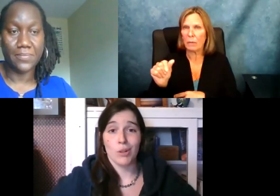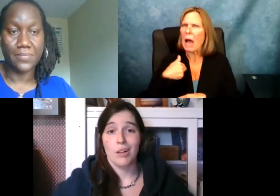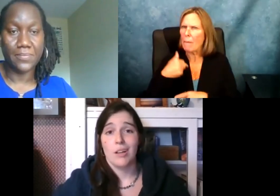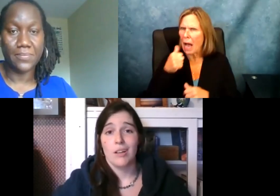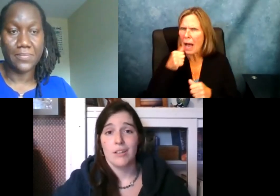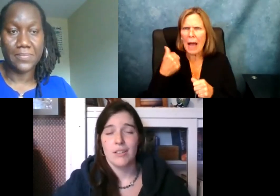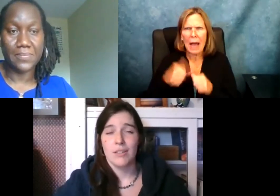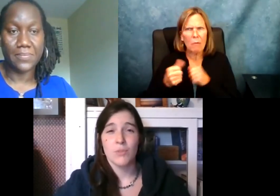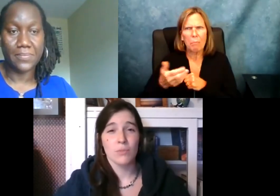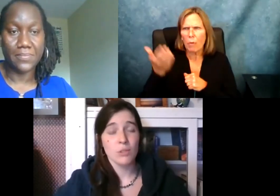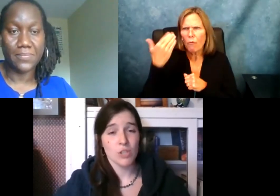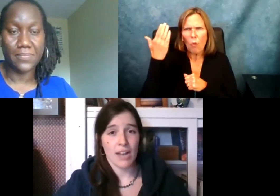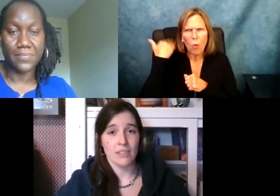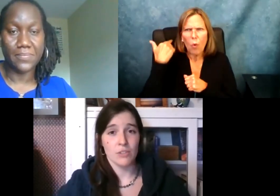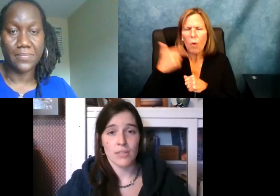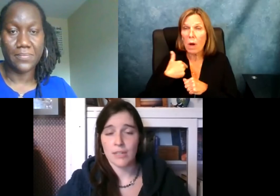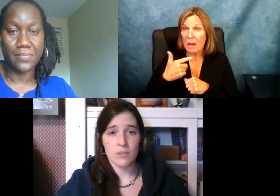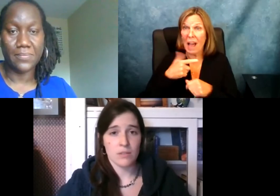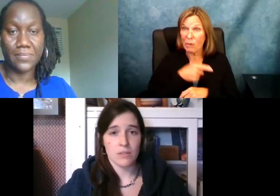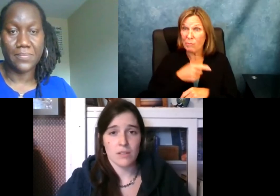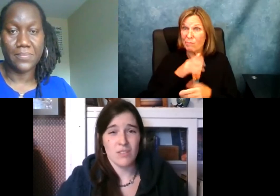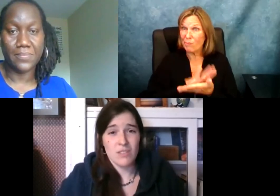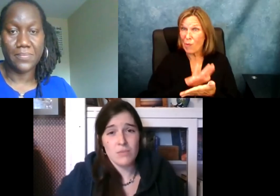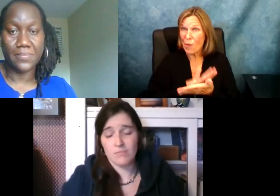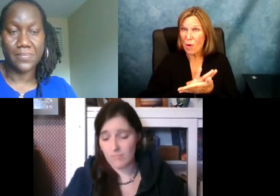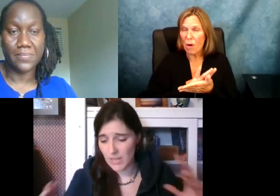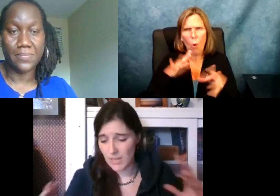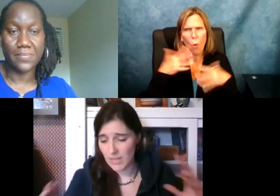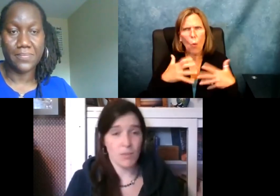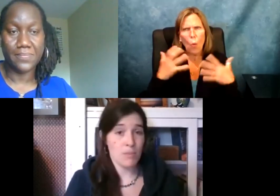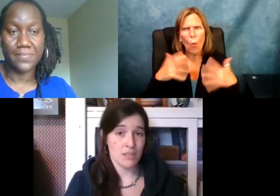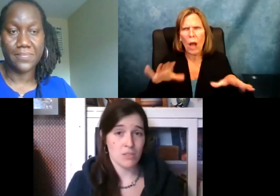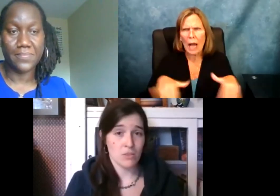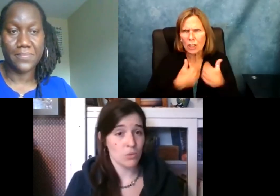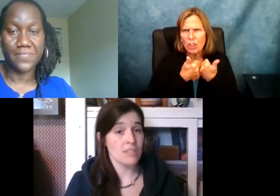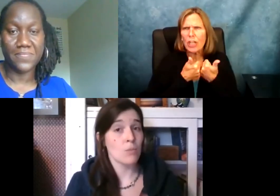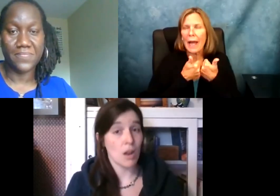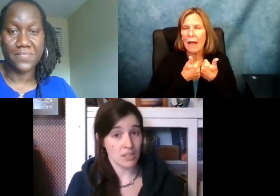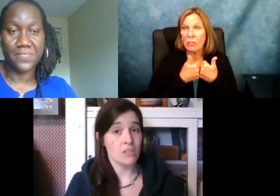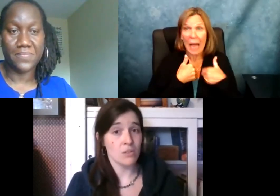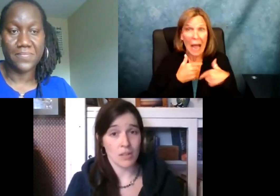invisible, you can't see it physically all of the time, I remember when